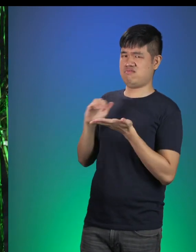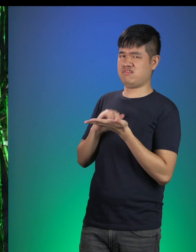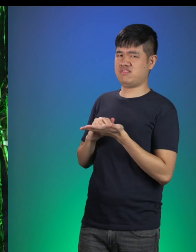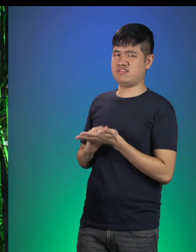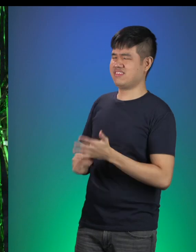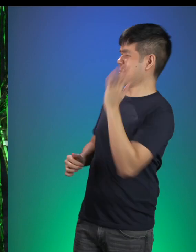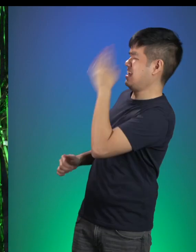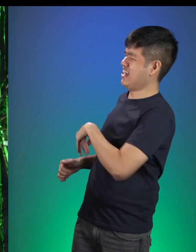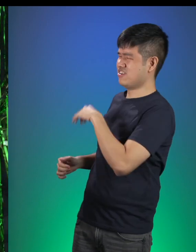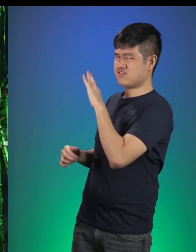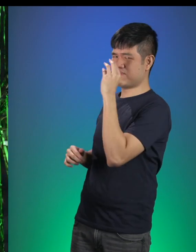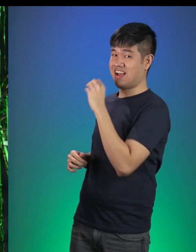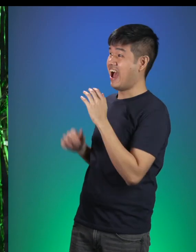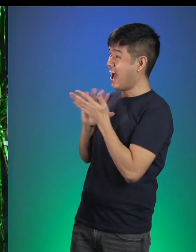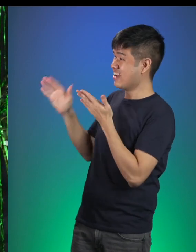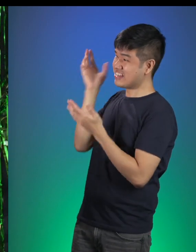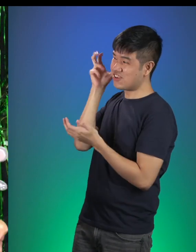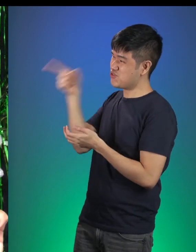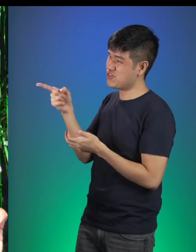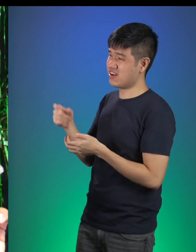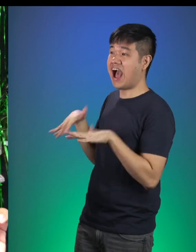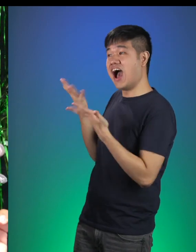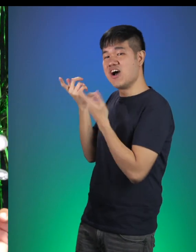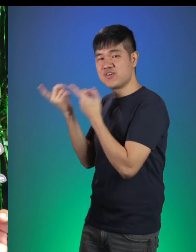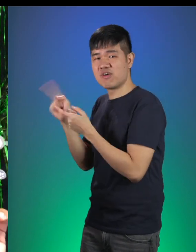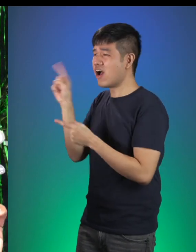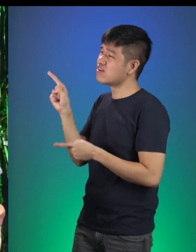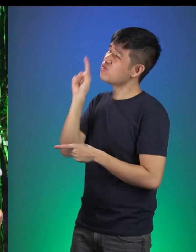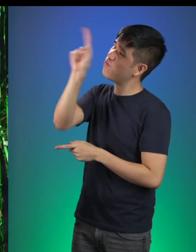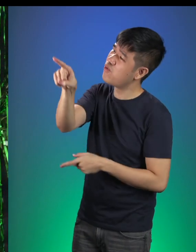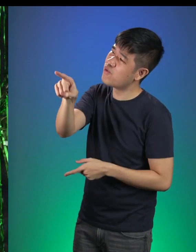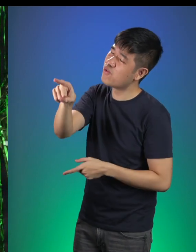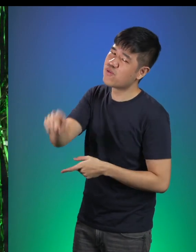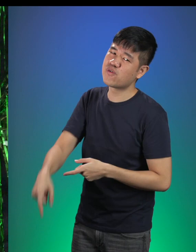Mouse 3: Don’t mind grumpy. Hello Little Red, nice to hear from you! Where are you going?